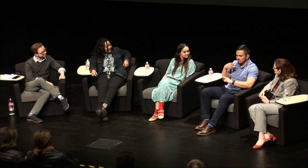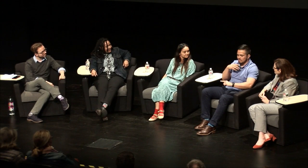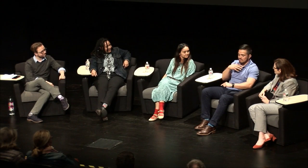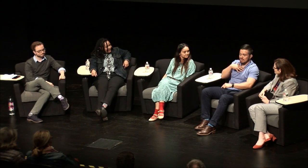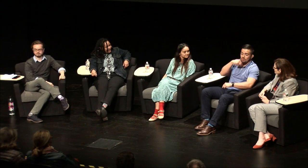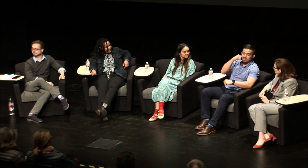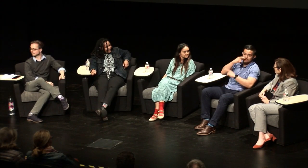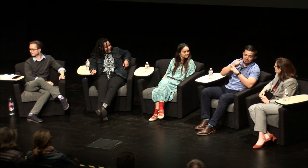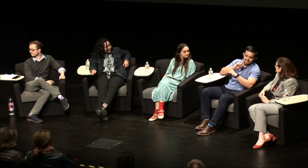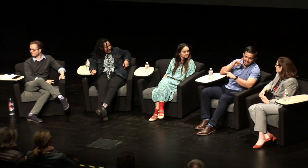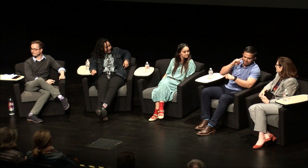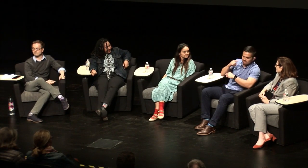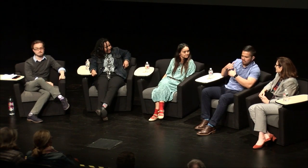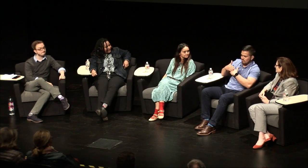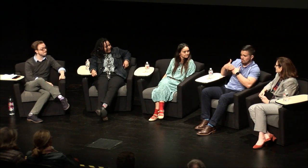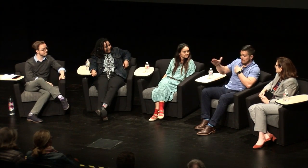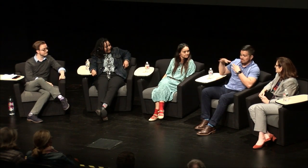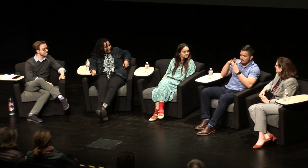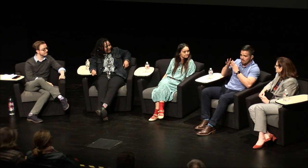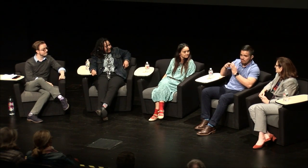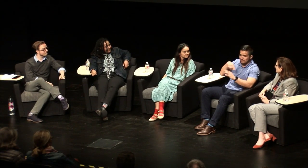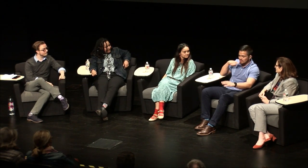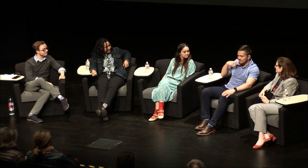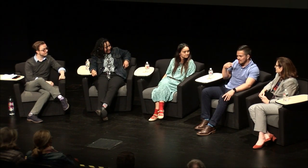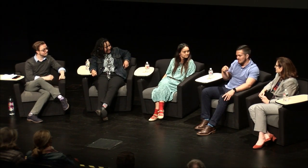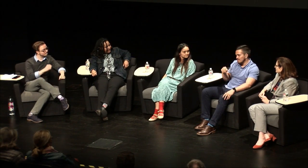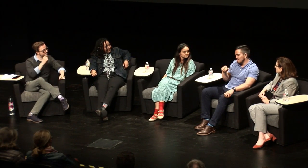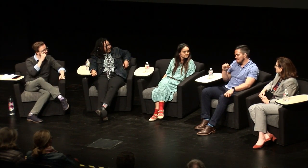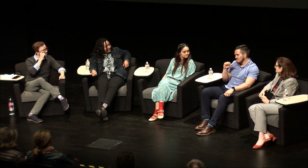my parents are hearing my older sister is deaf and then the rest of my family